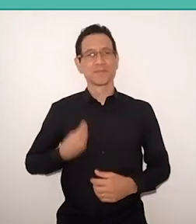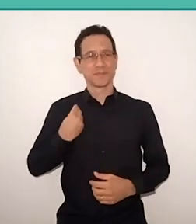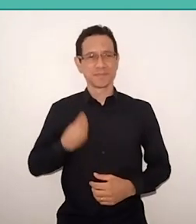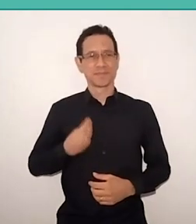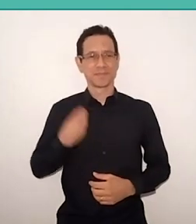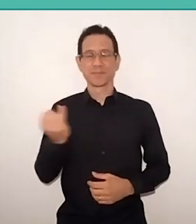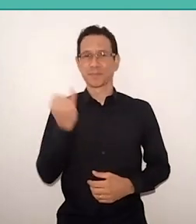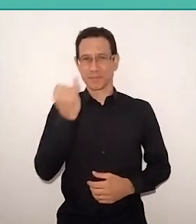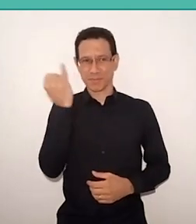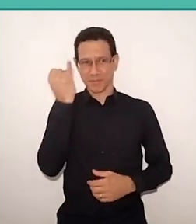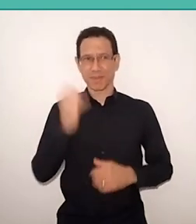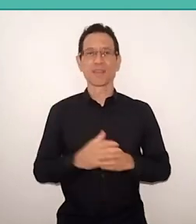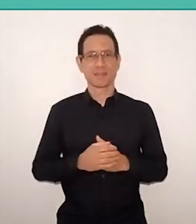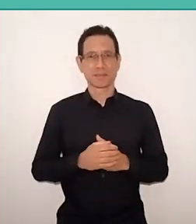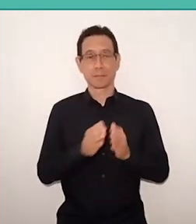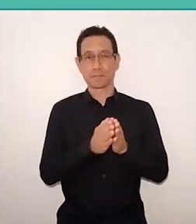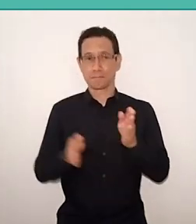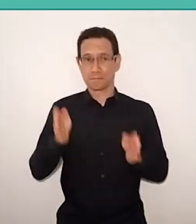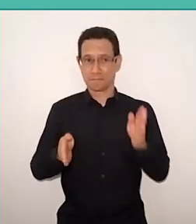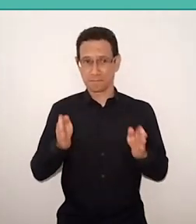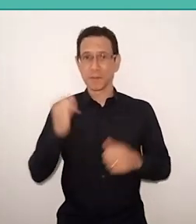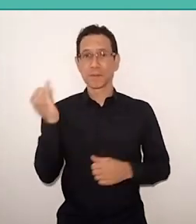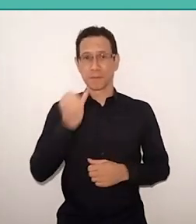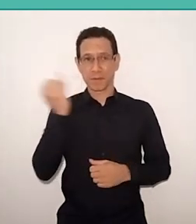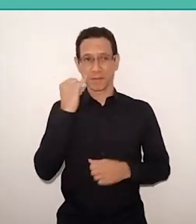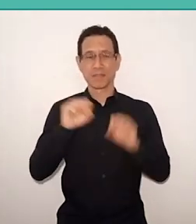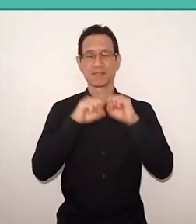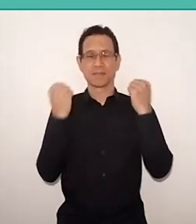at this very important moment in the seminar Art, Word and Reading,